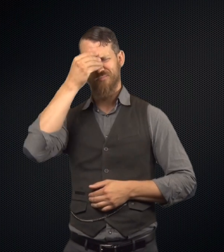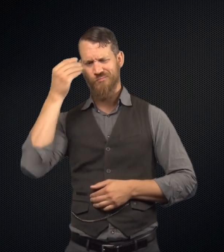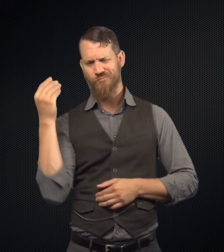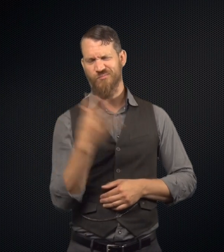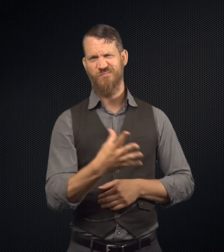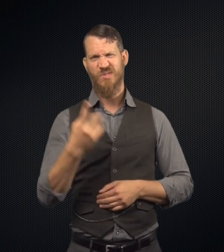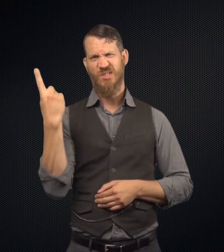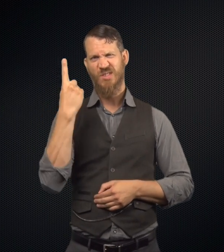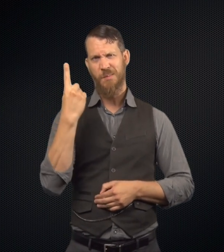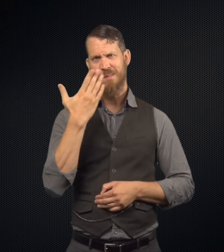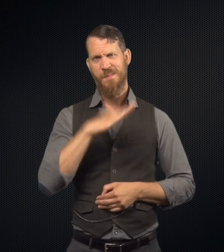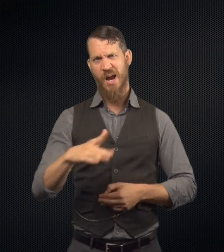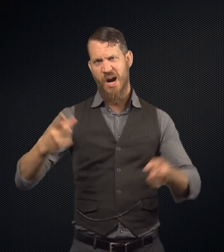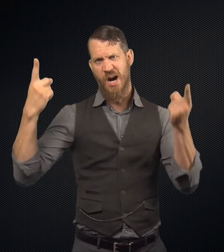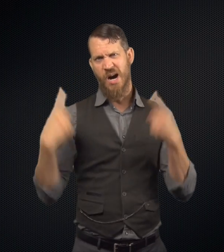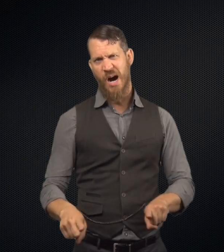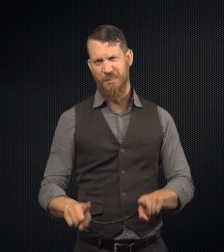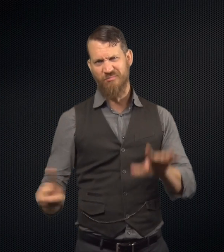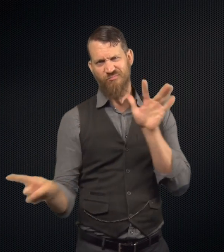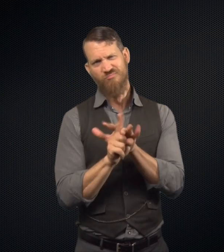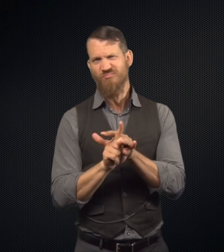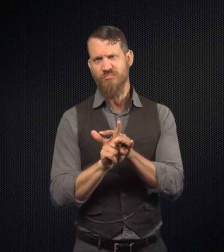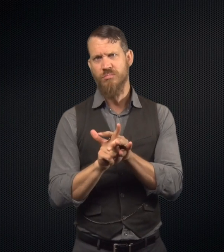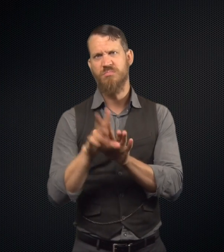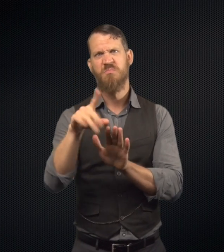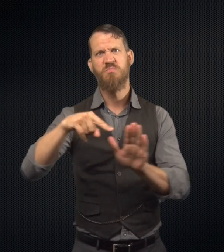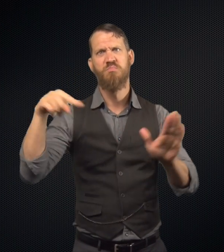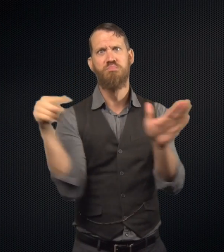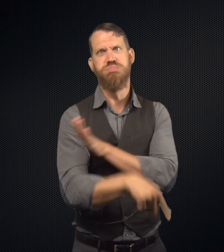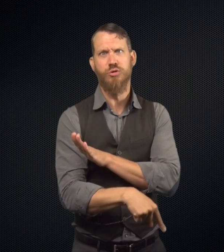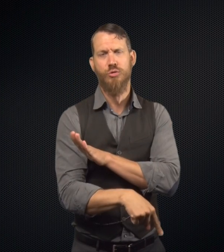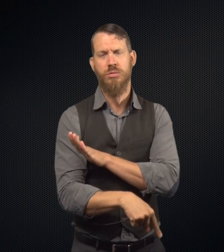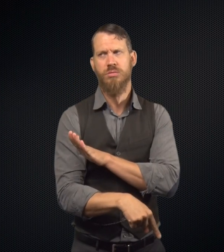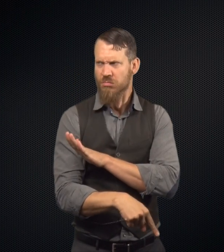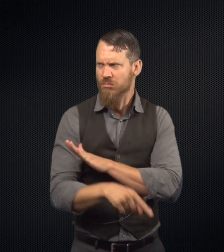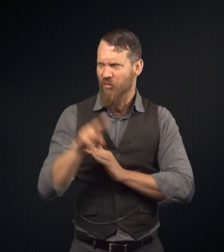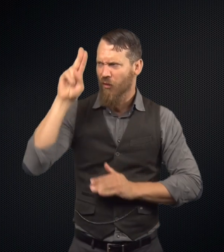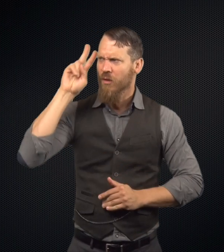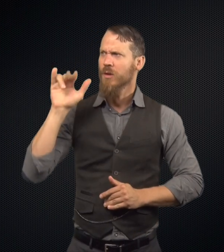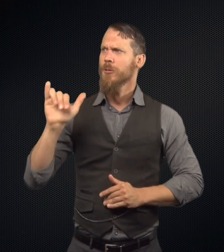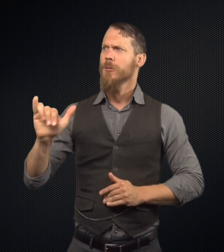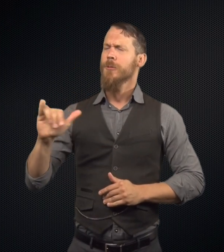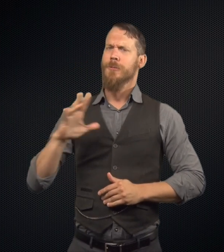by a detective who said something bad has happened. Somebody was murdered.